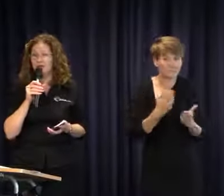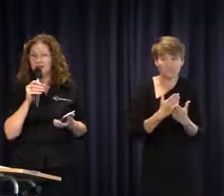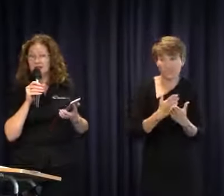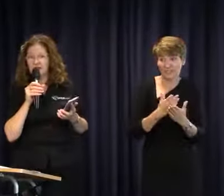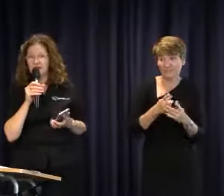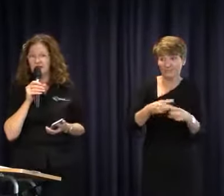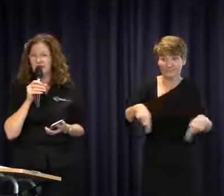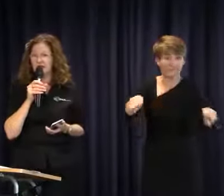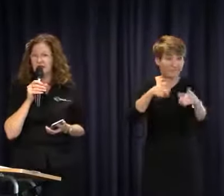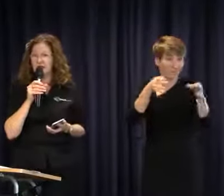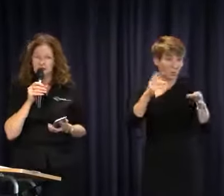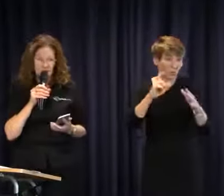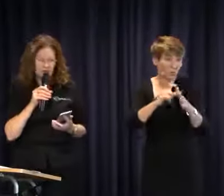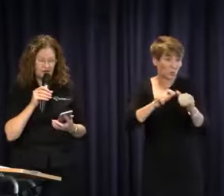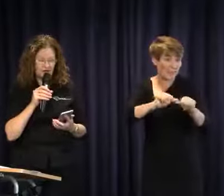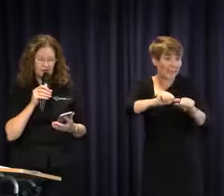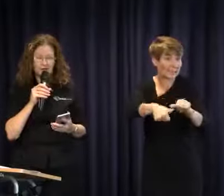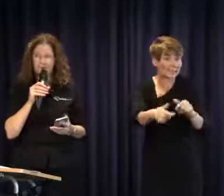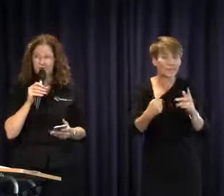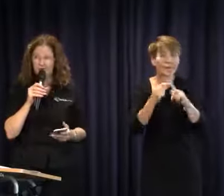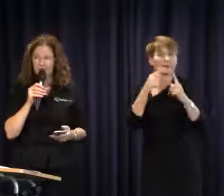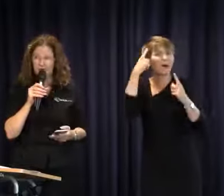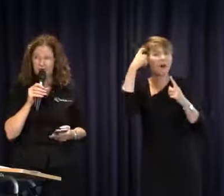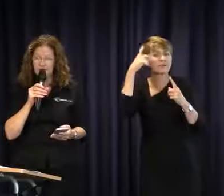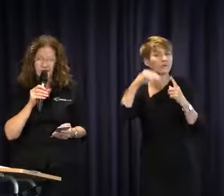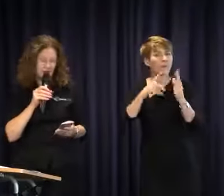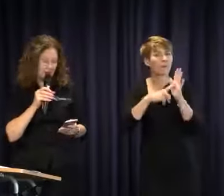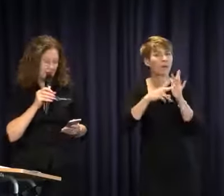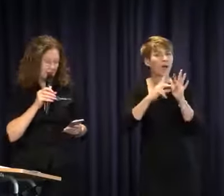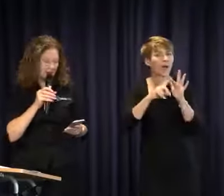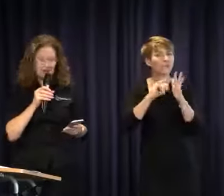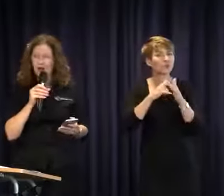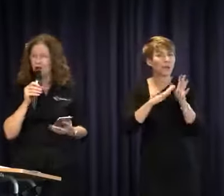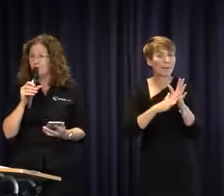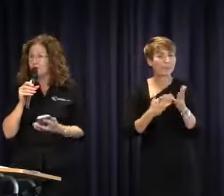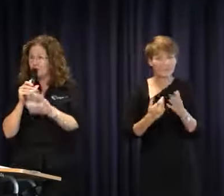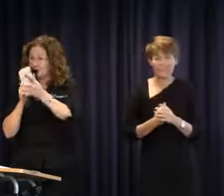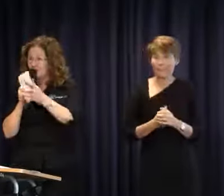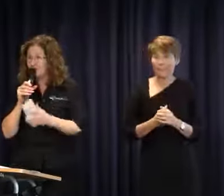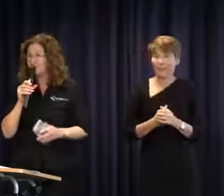and any ideas coming from live stream. Before we move on to that, I would like to just answer